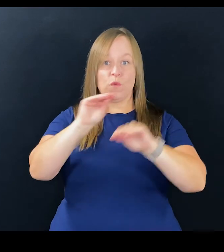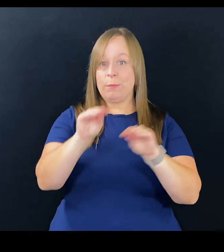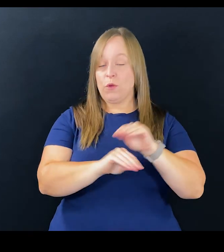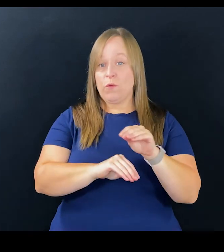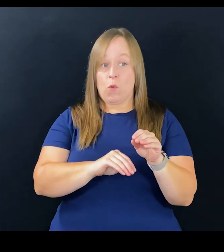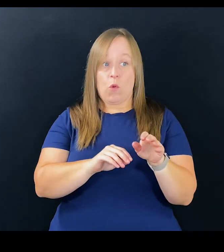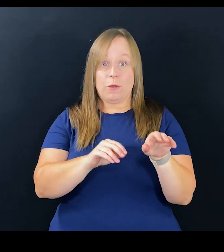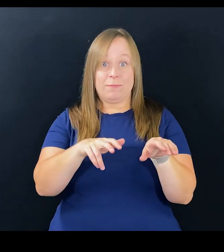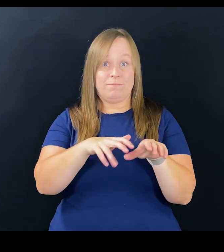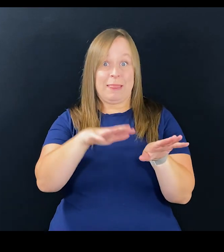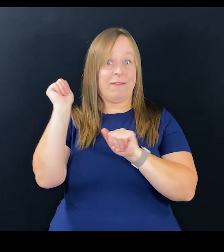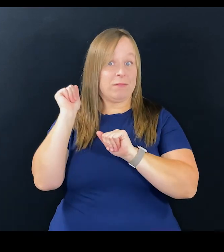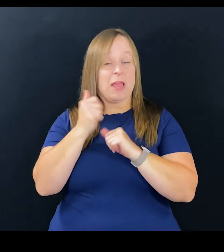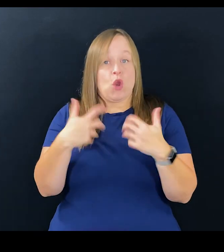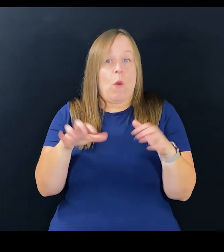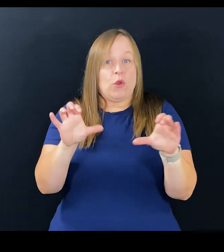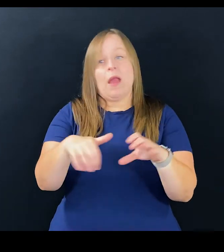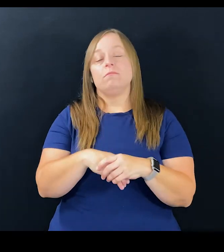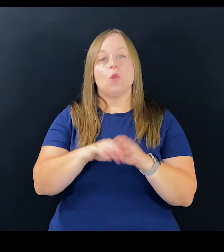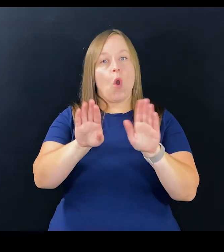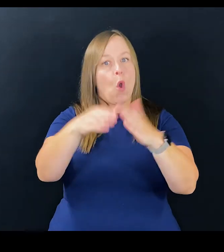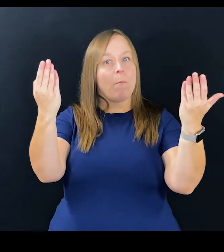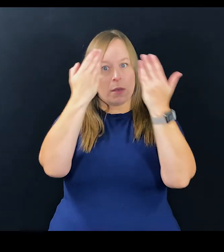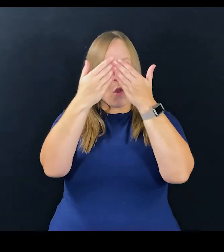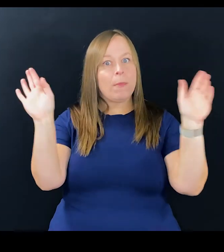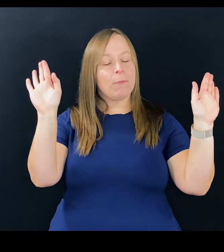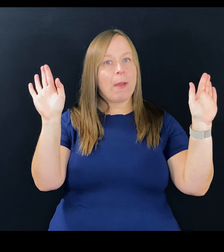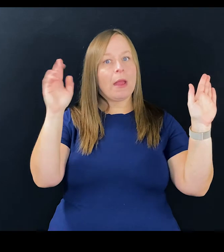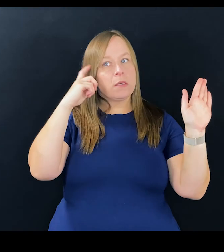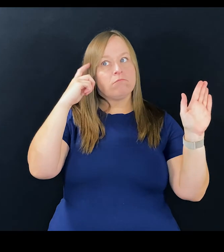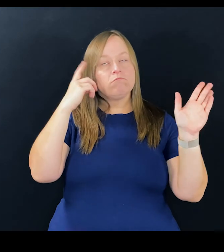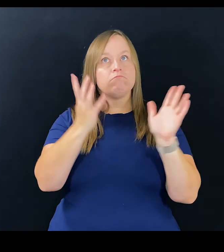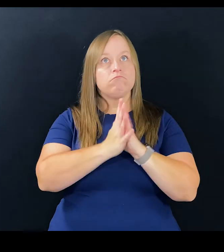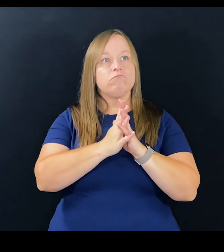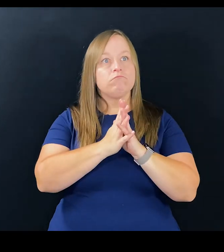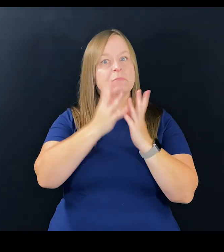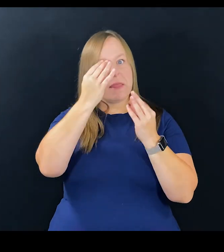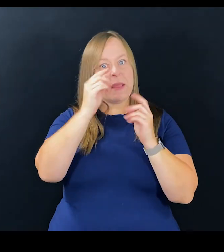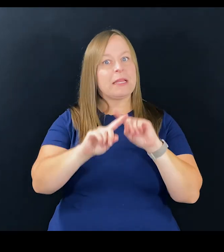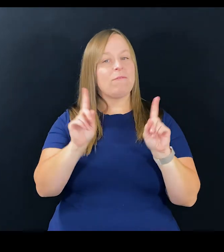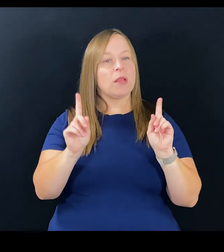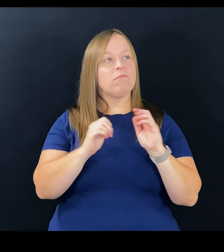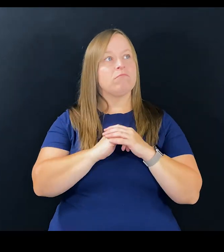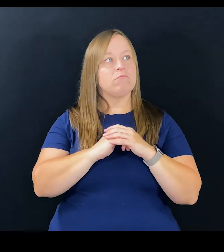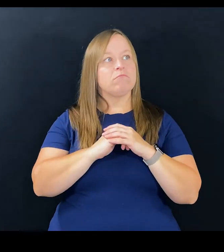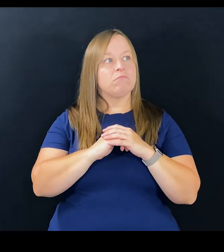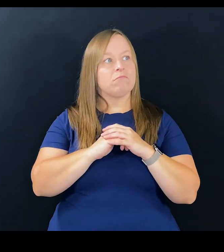a lot of people moving around because they don't wanna do that. So open up your mind, think differently,